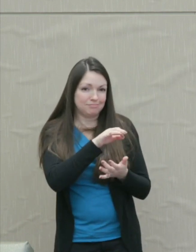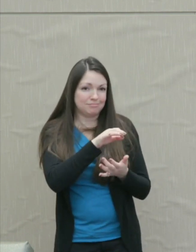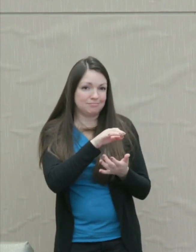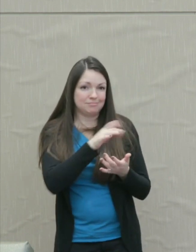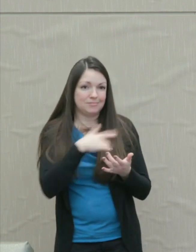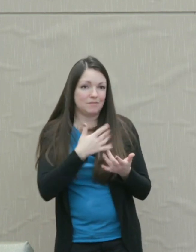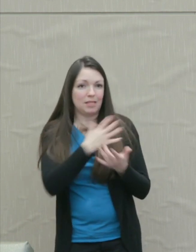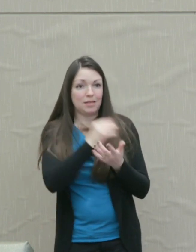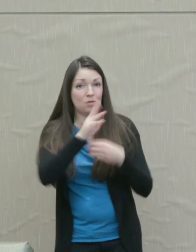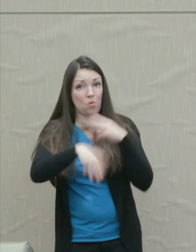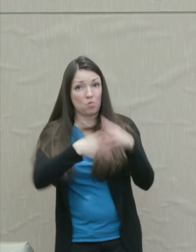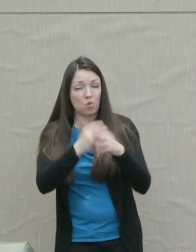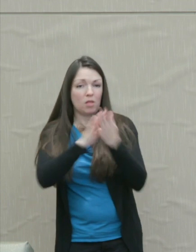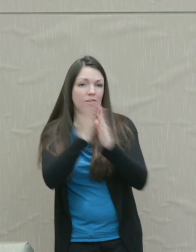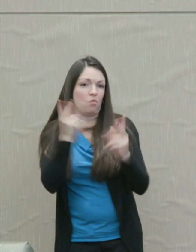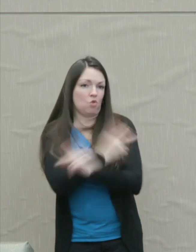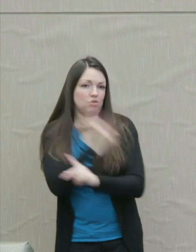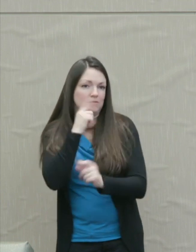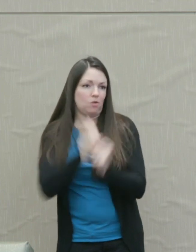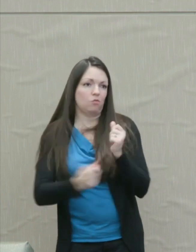Martha Nussbaum: But wait a minute.